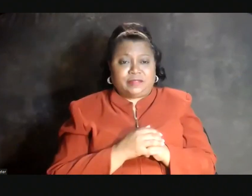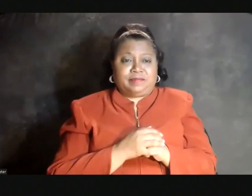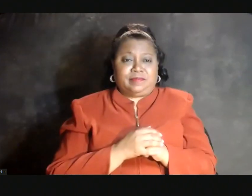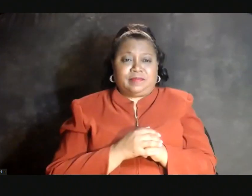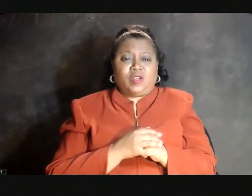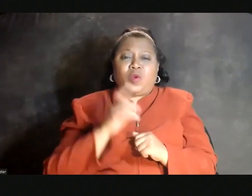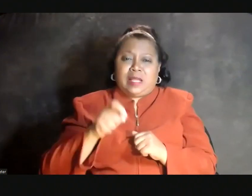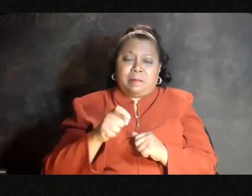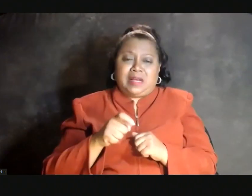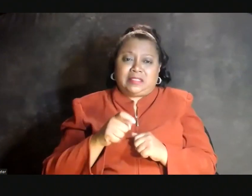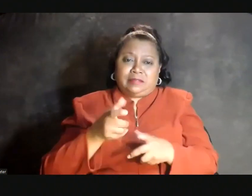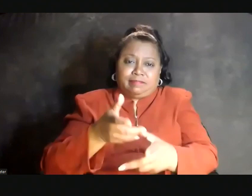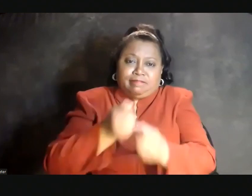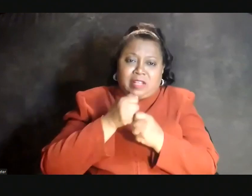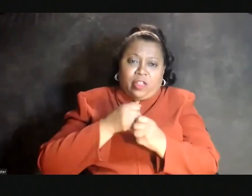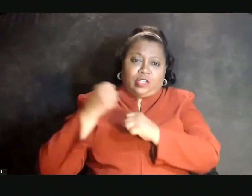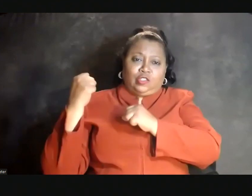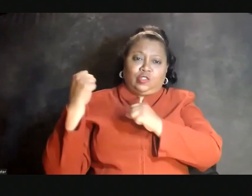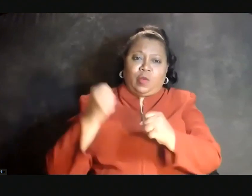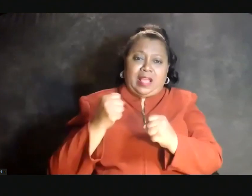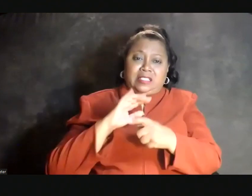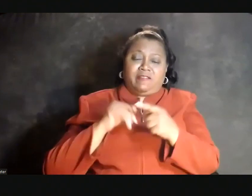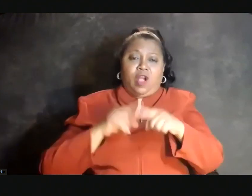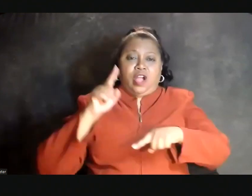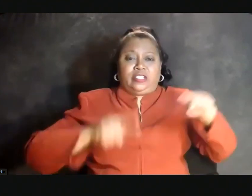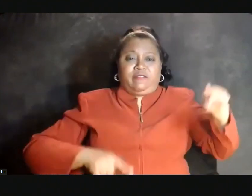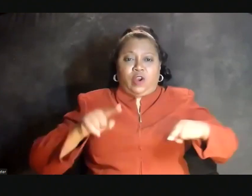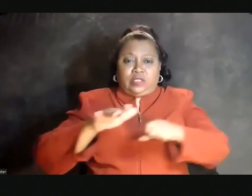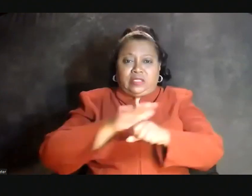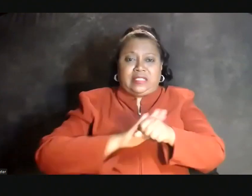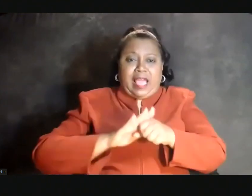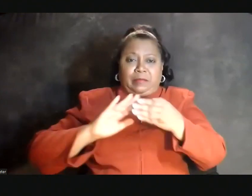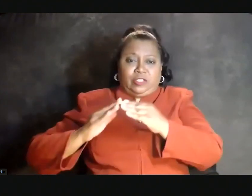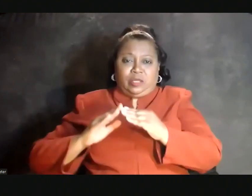We must harness the strengths of our diverse campus community,